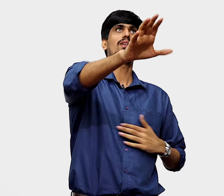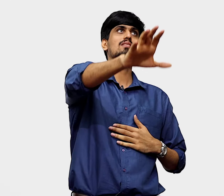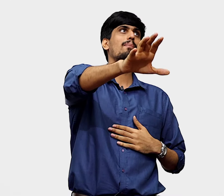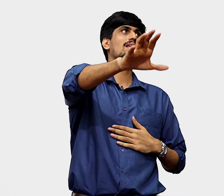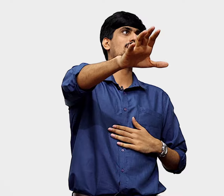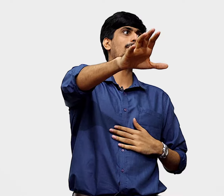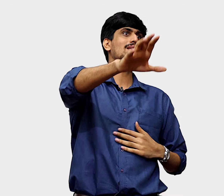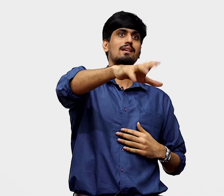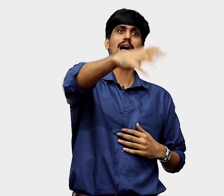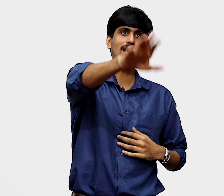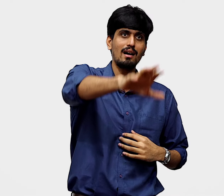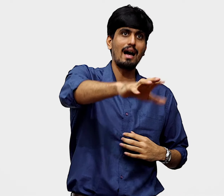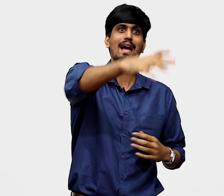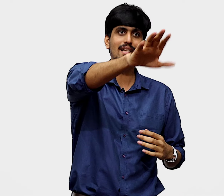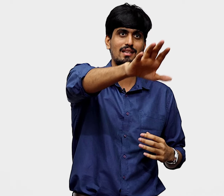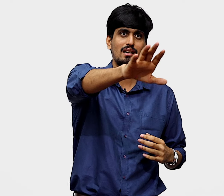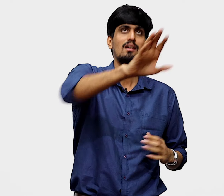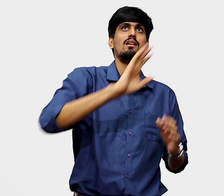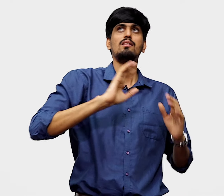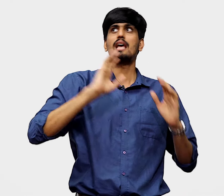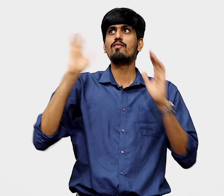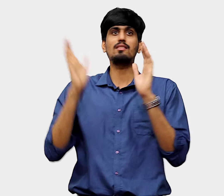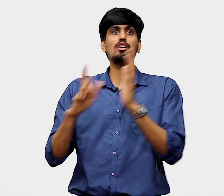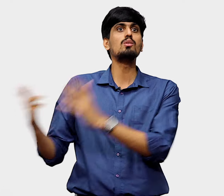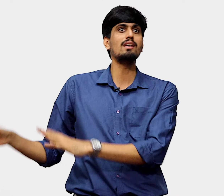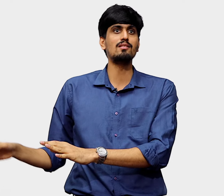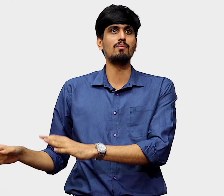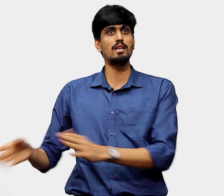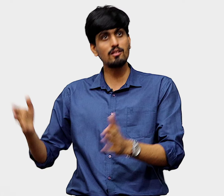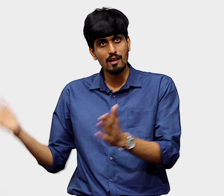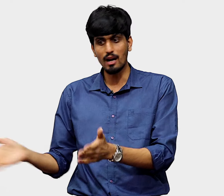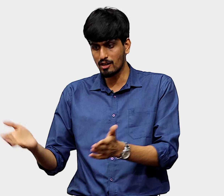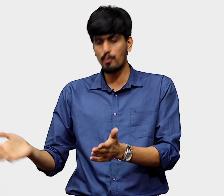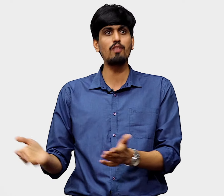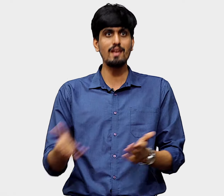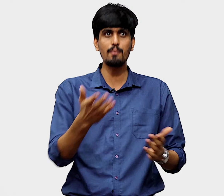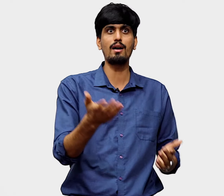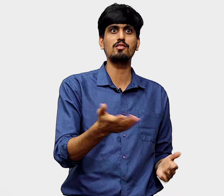For example there are companies like Tata and ITC. They have nothing to do with veganism. They are starting to put out vegan products.